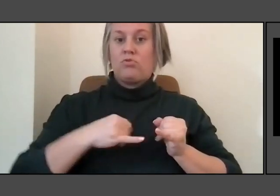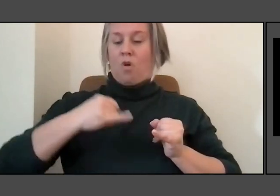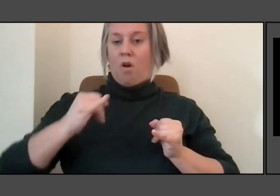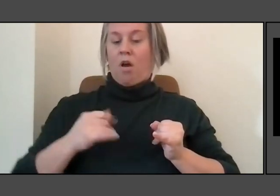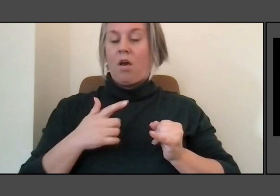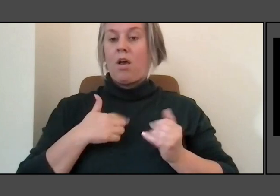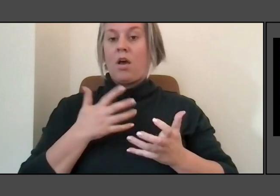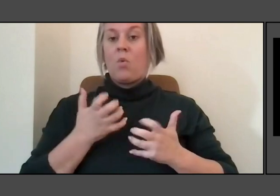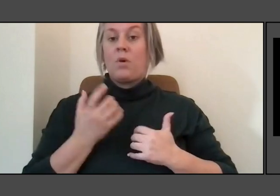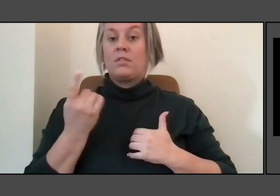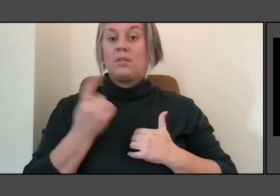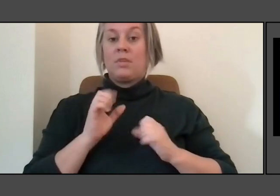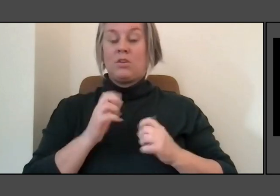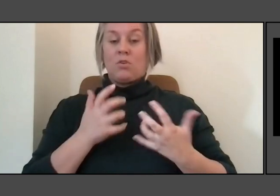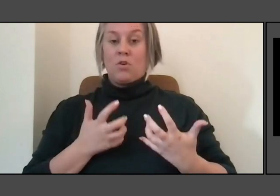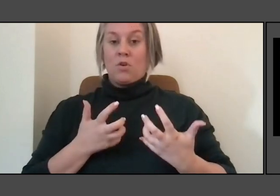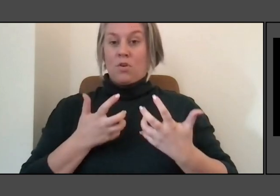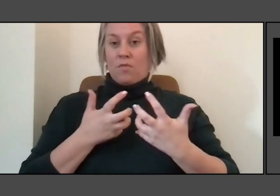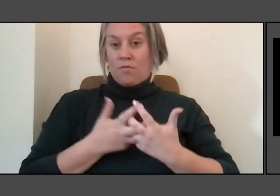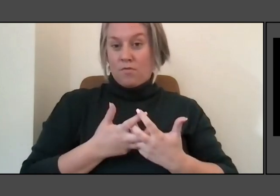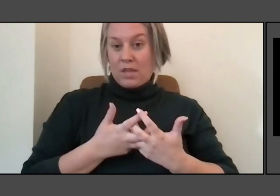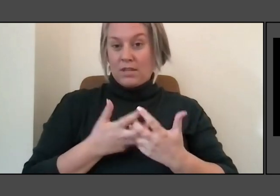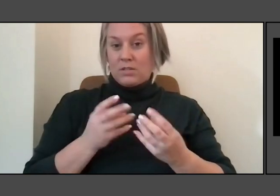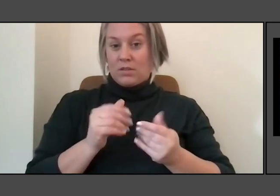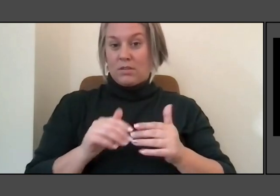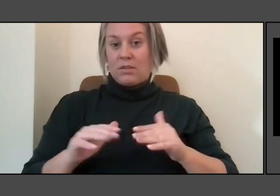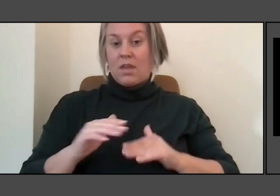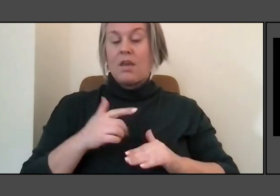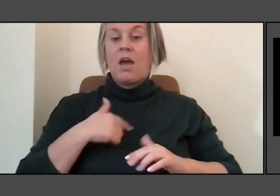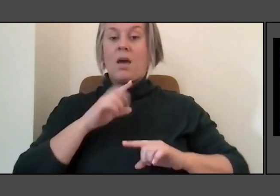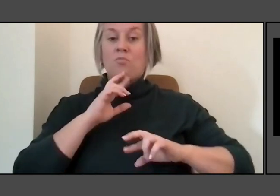But I'm reacting to not just this open field.